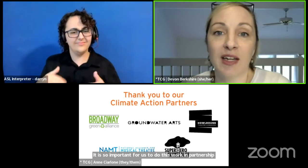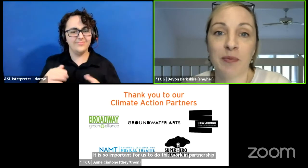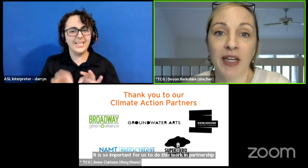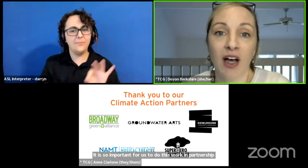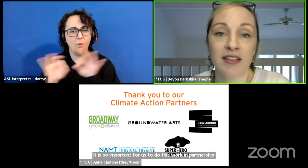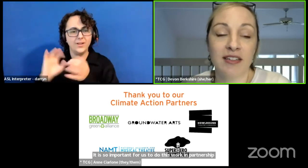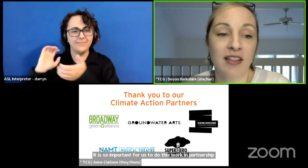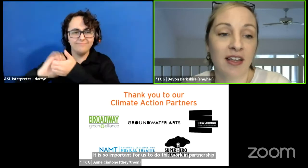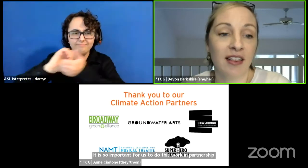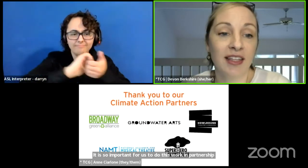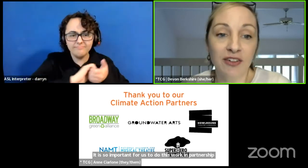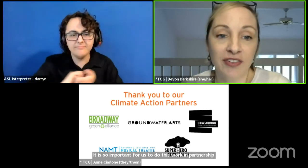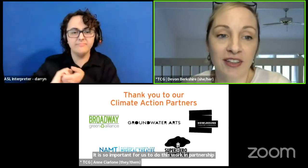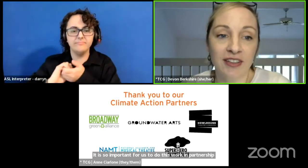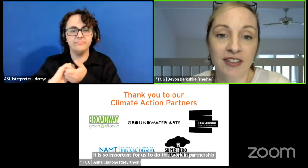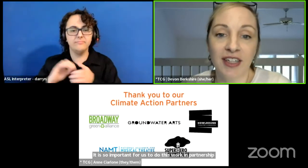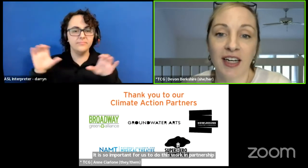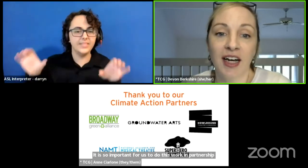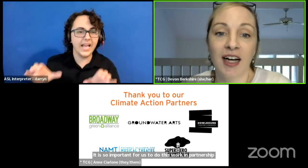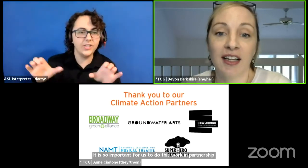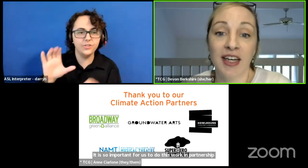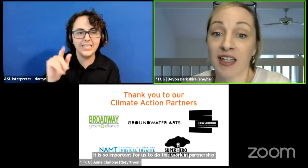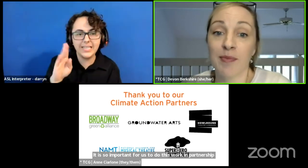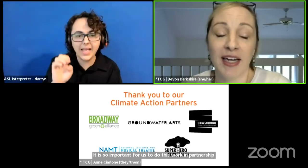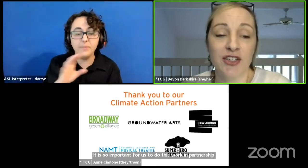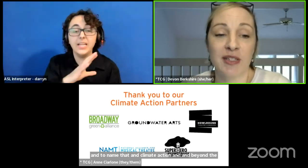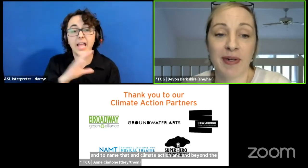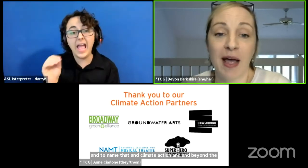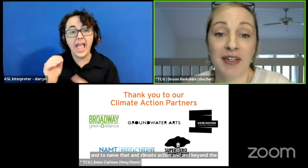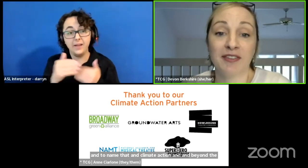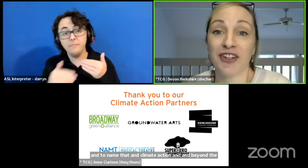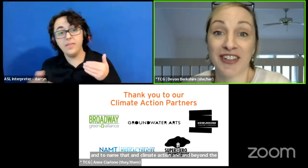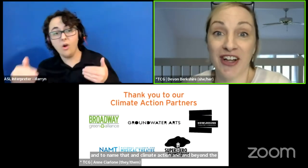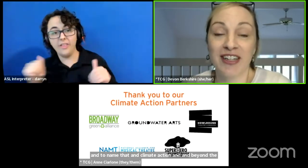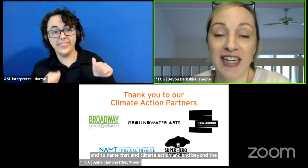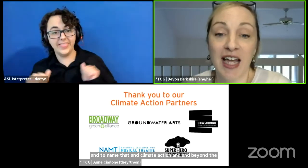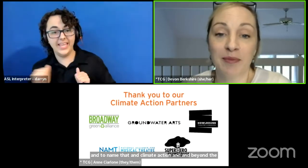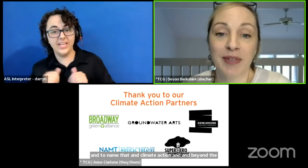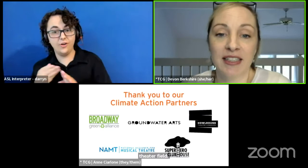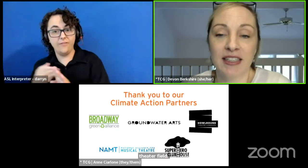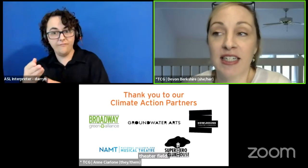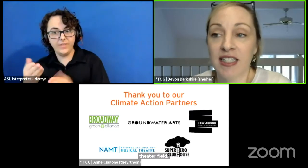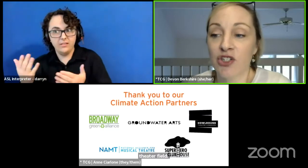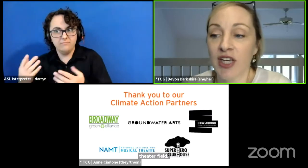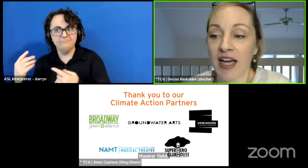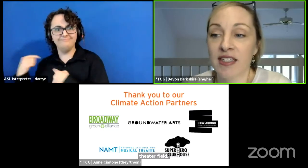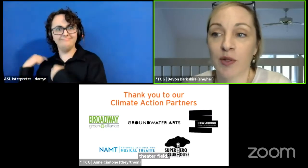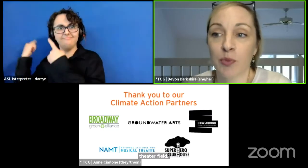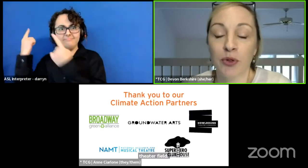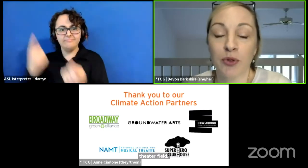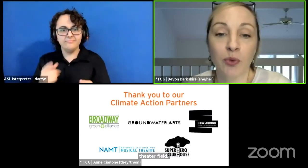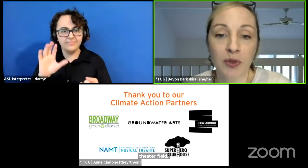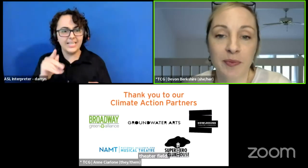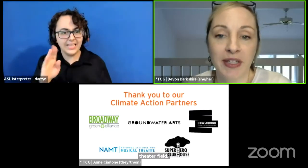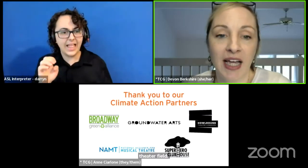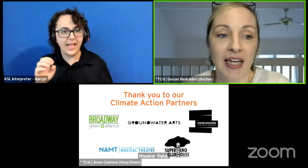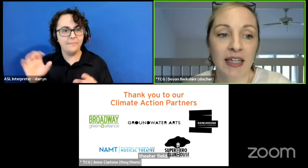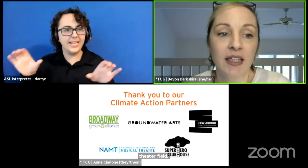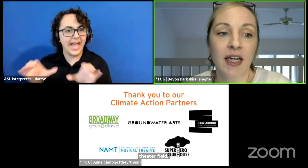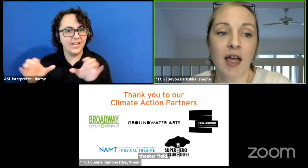and beyond the theater field, that climate action has been happening for a long time and TCG has an important role to play.